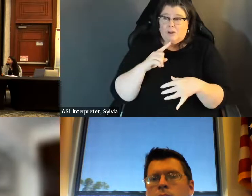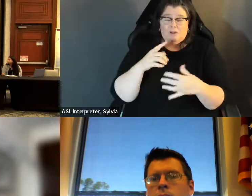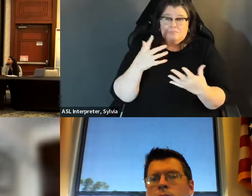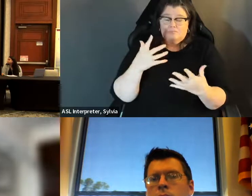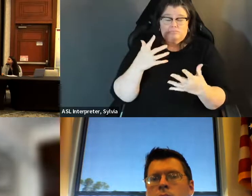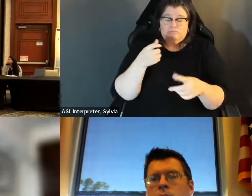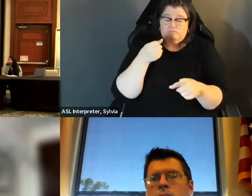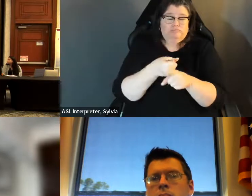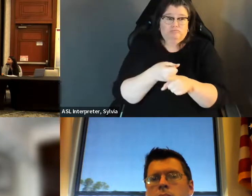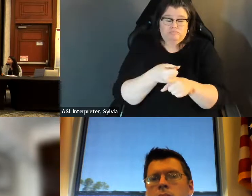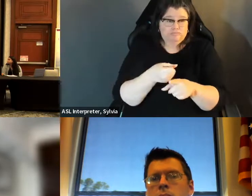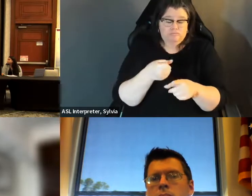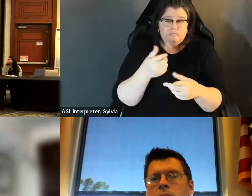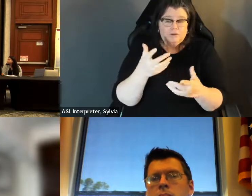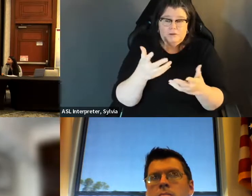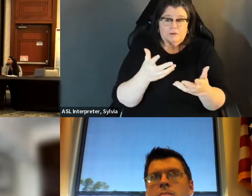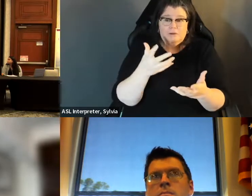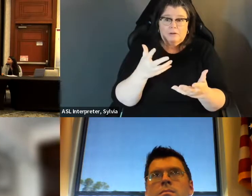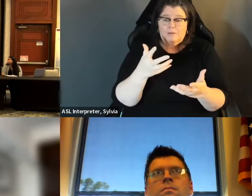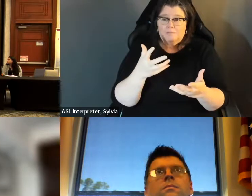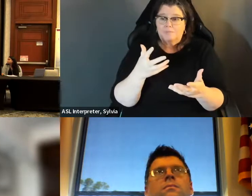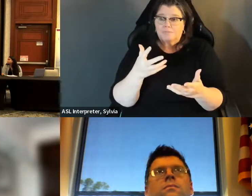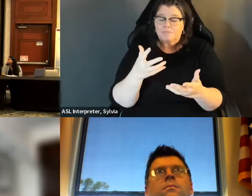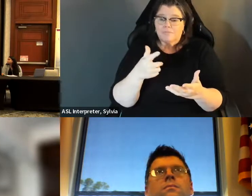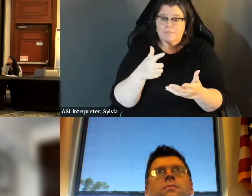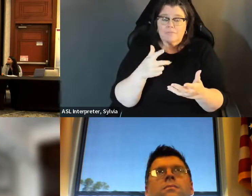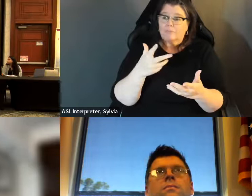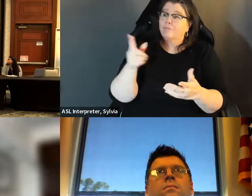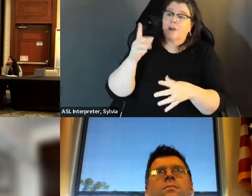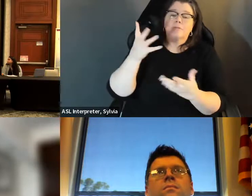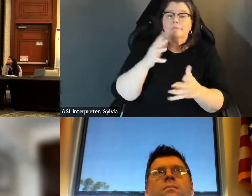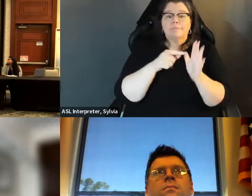where those who hold levers of power are is creating this or